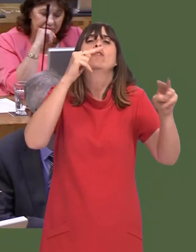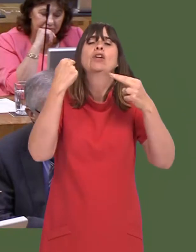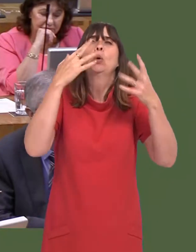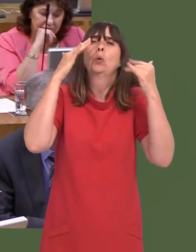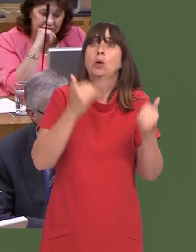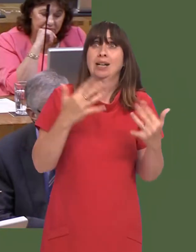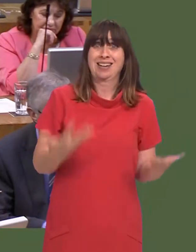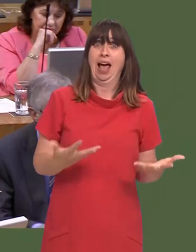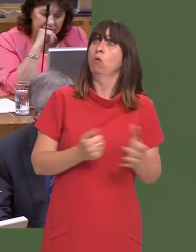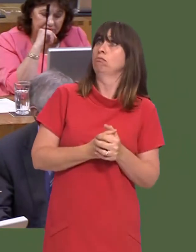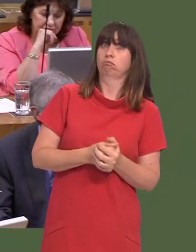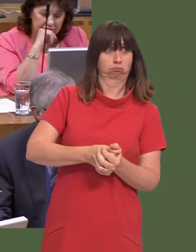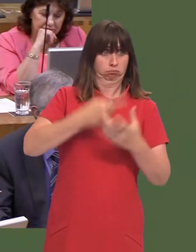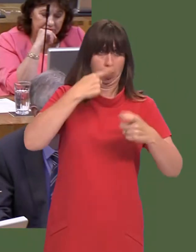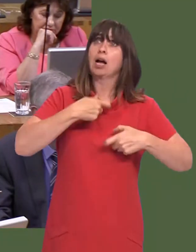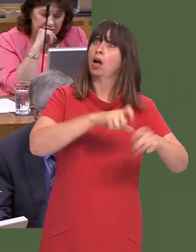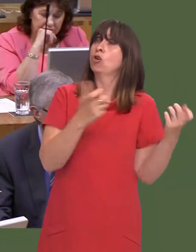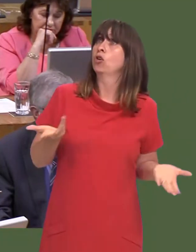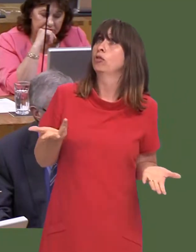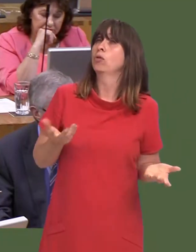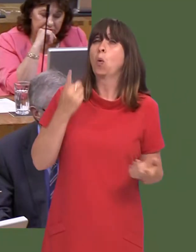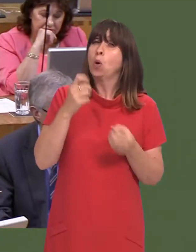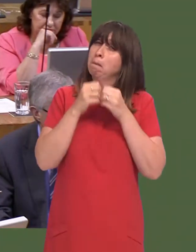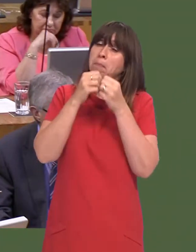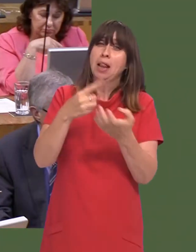We know thereís been a review. We know that thereís no reason now why it should not proceed.